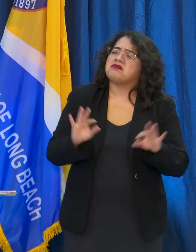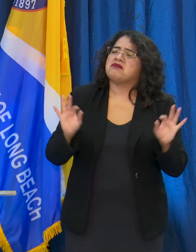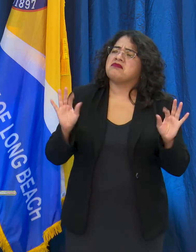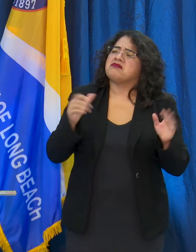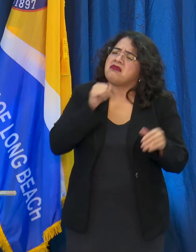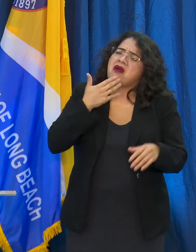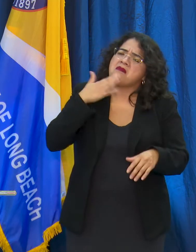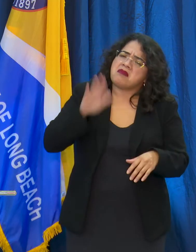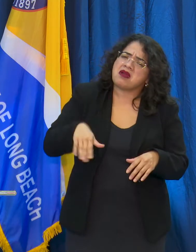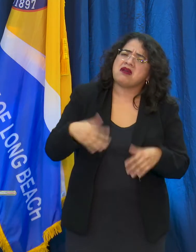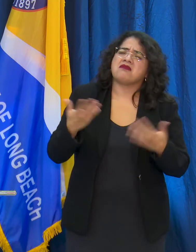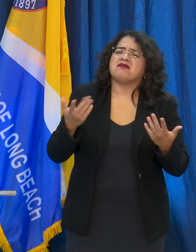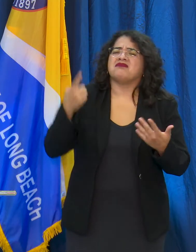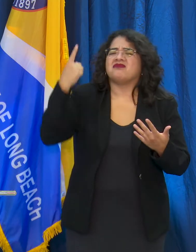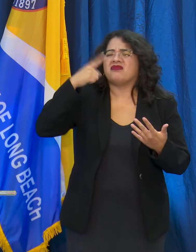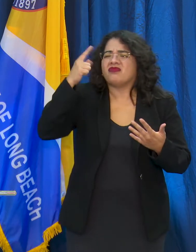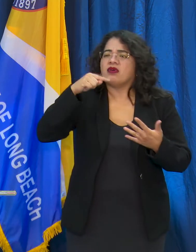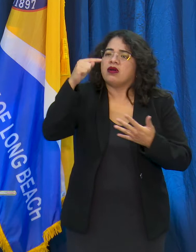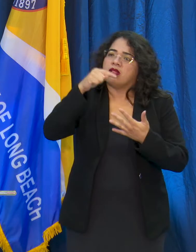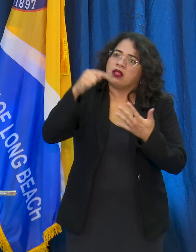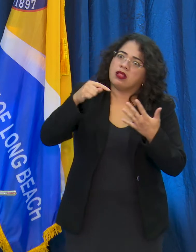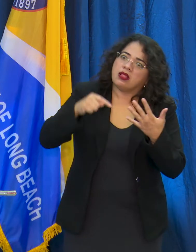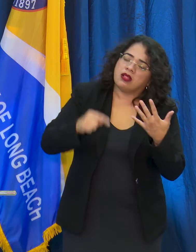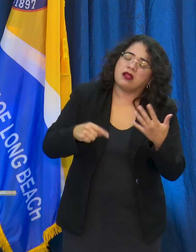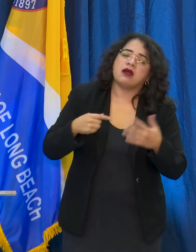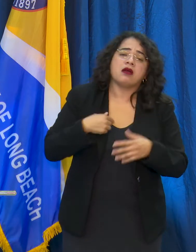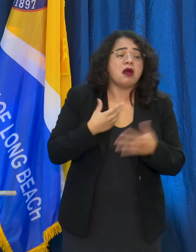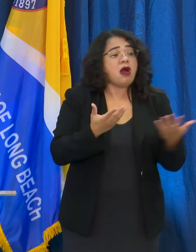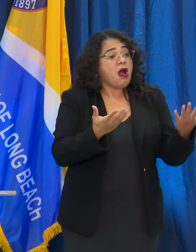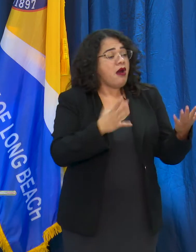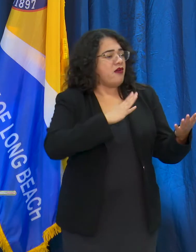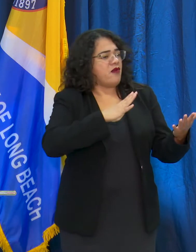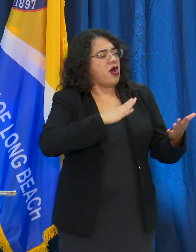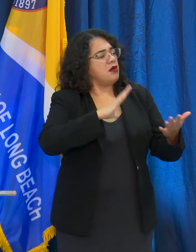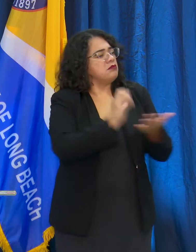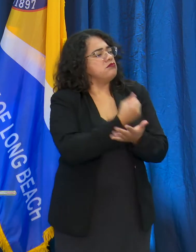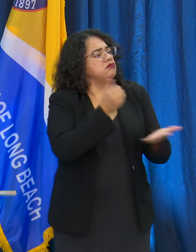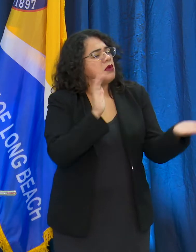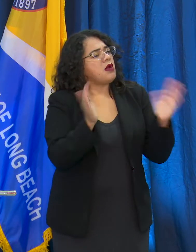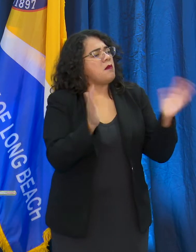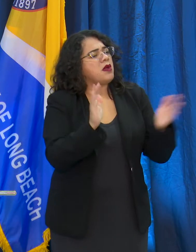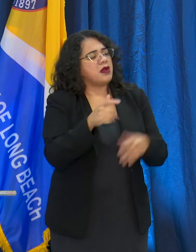kinds of things?" So I started comparing it to flu, because that's what people compare it to. They